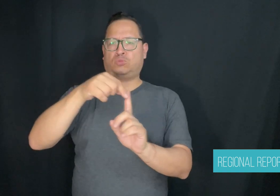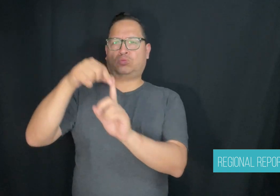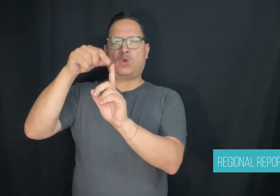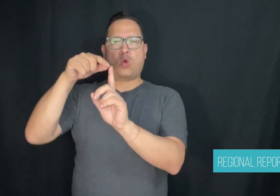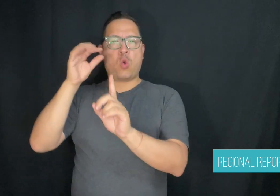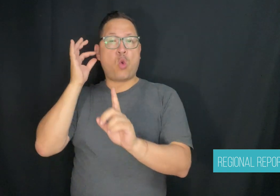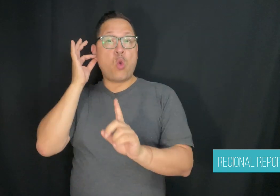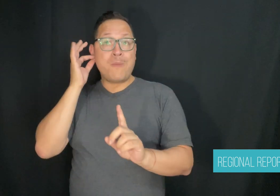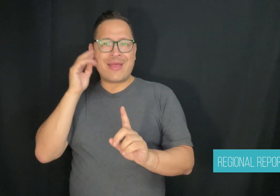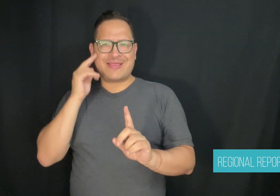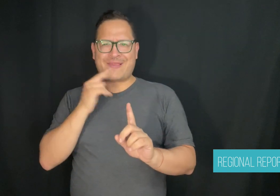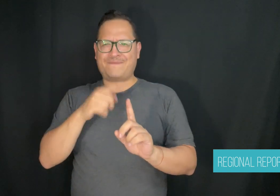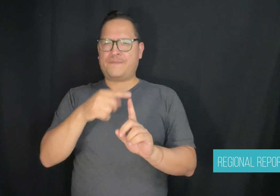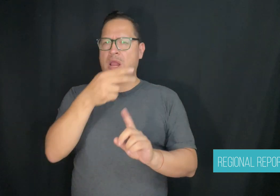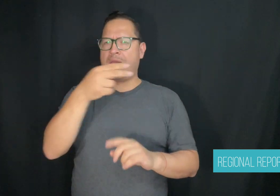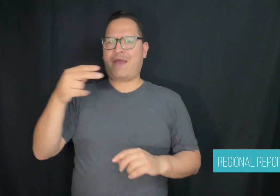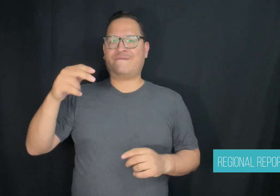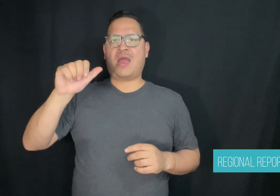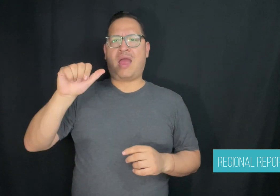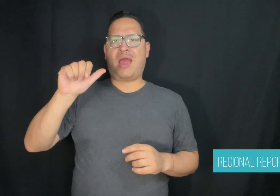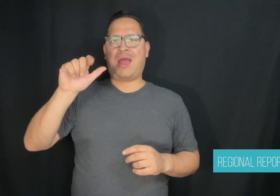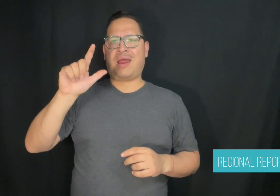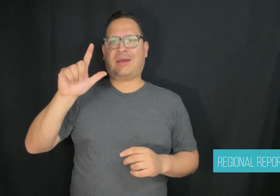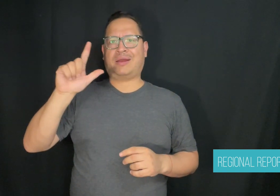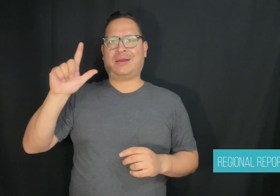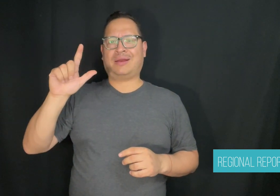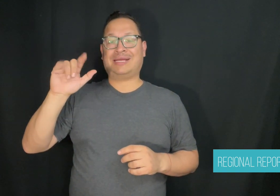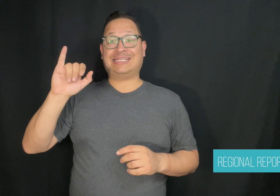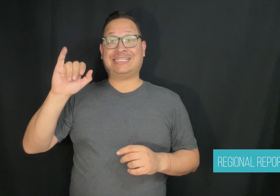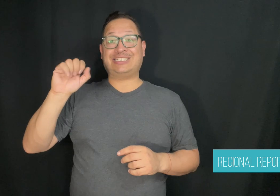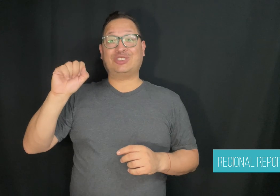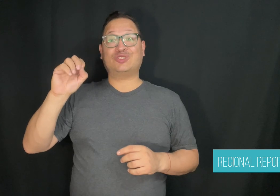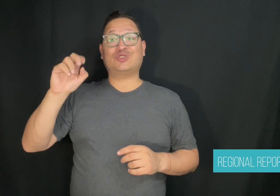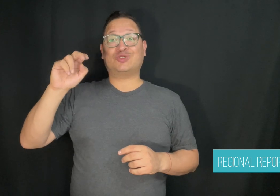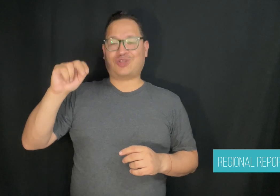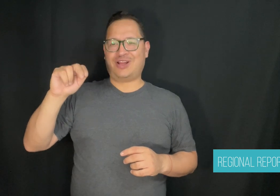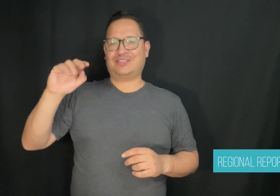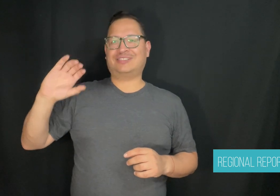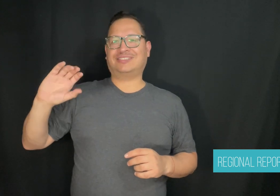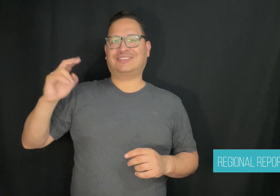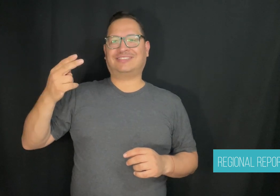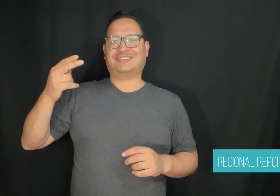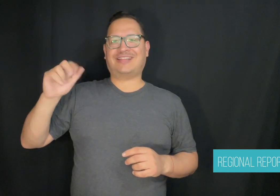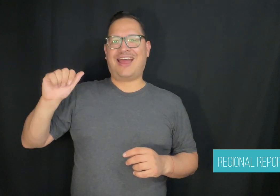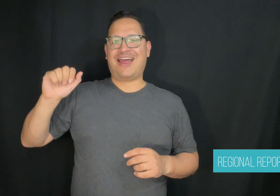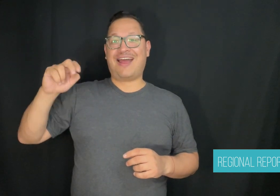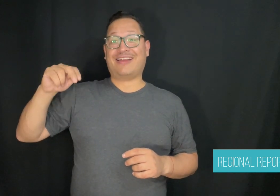like Allison Chandler, who rely heavily on the support